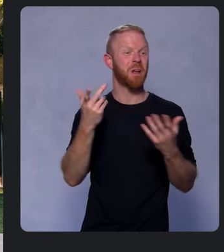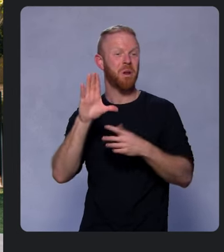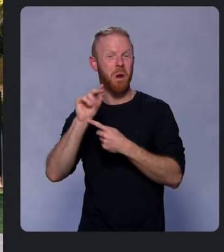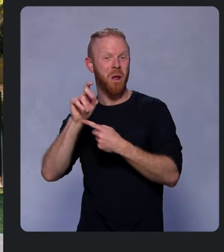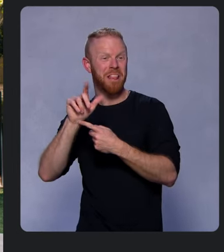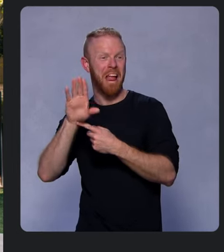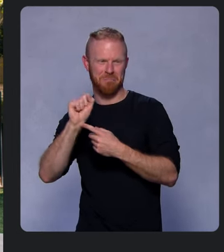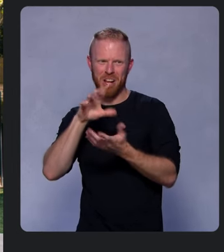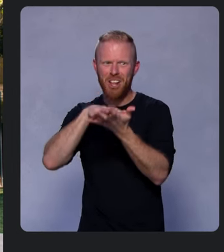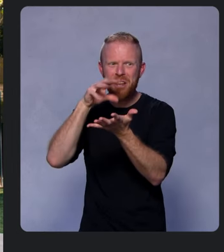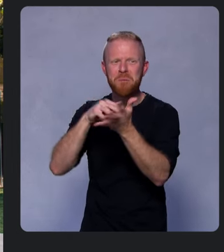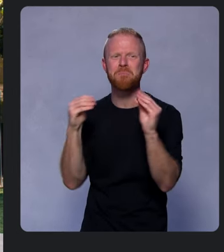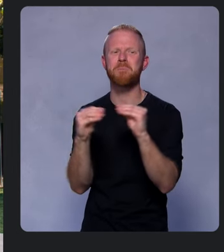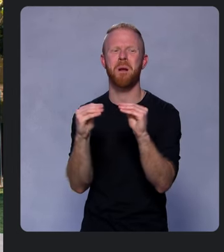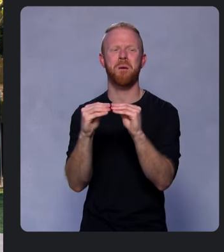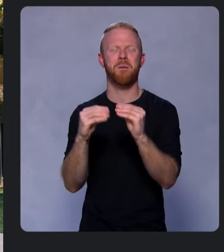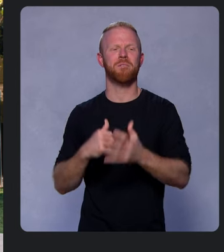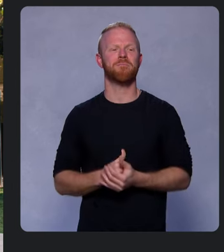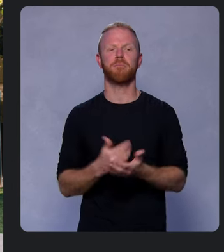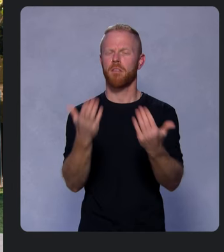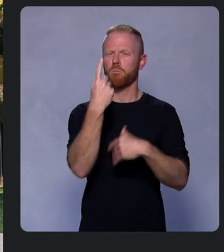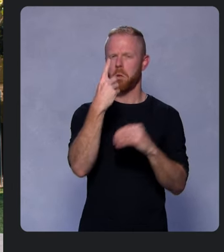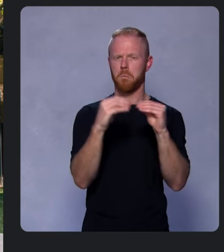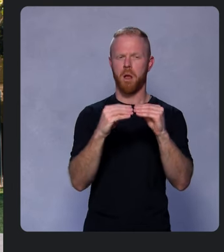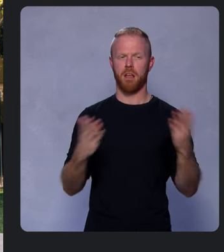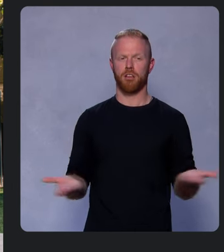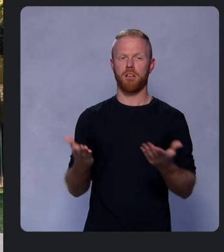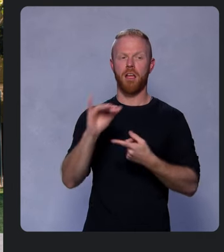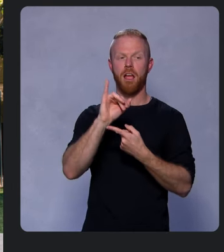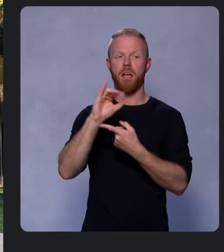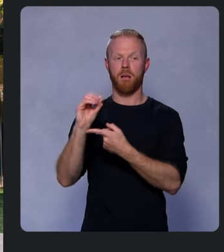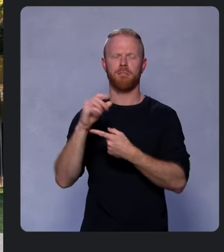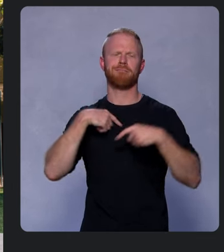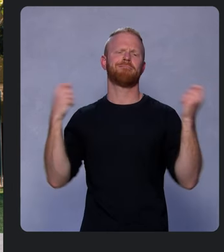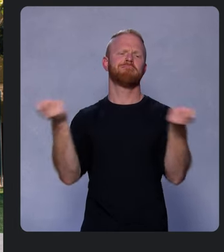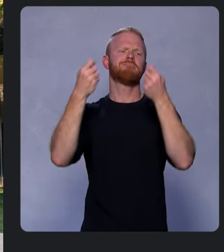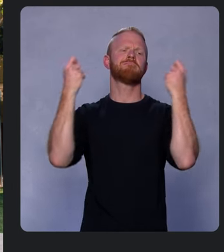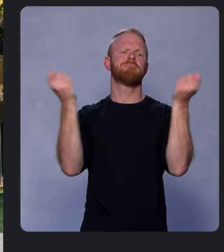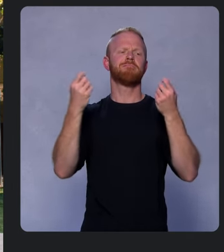One more thing. Here at I/O, we’re celebrating by joining forces with